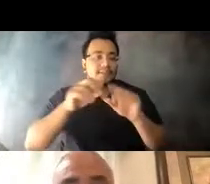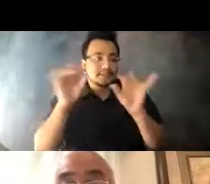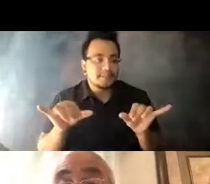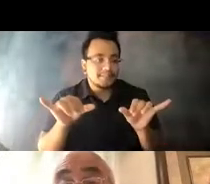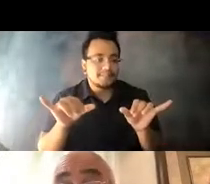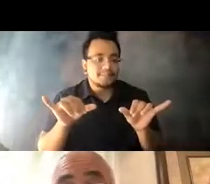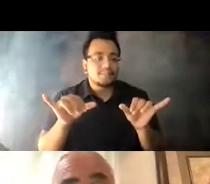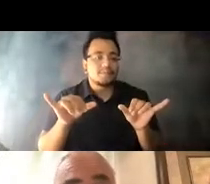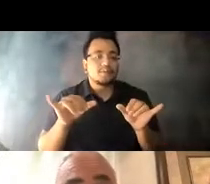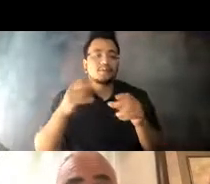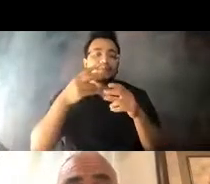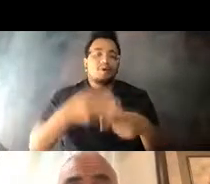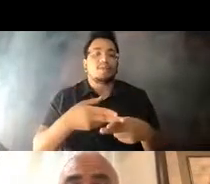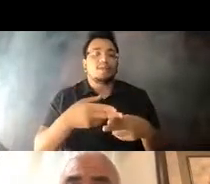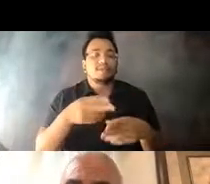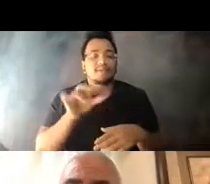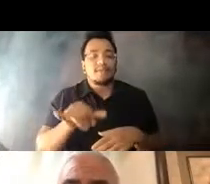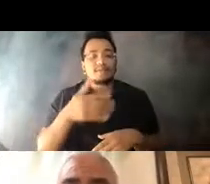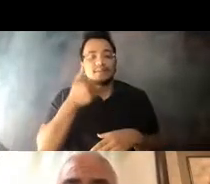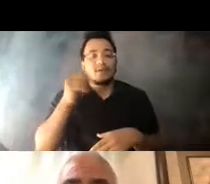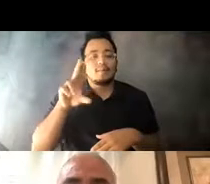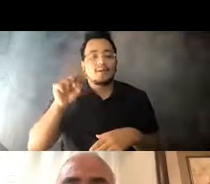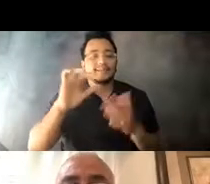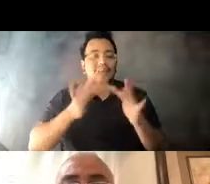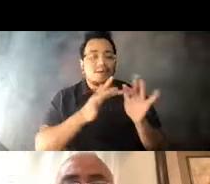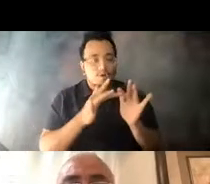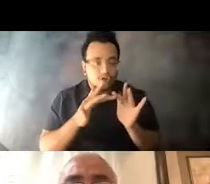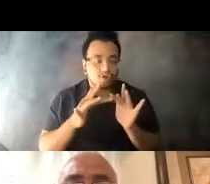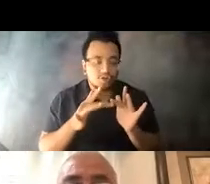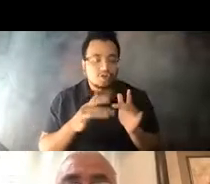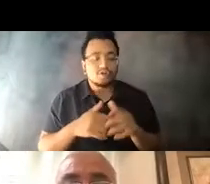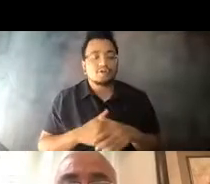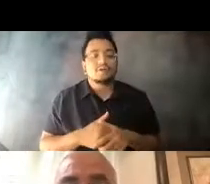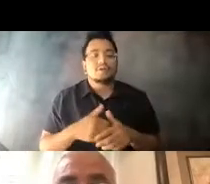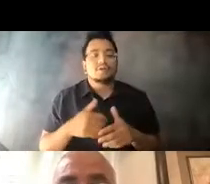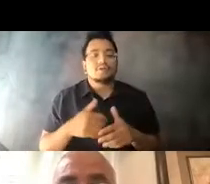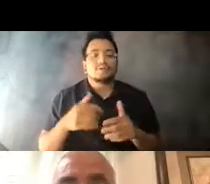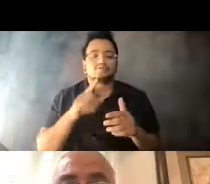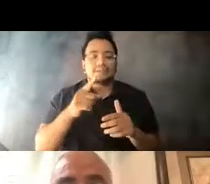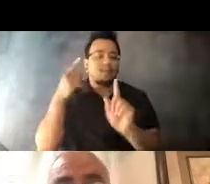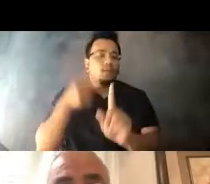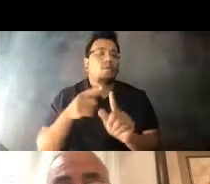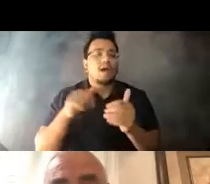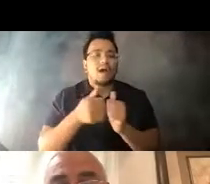the Better Bus Network and it is focus often of that is to look at how do we reach the most people 14:35:47 in this urban area?